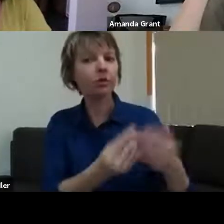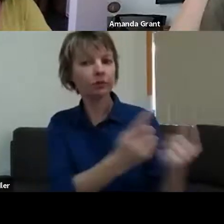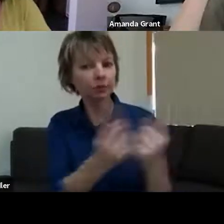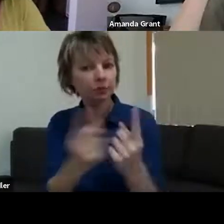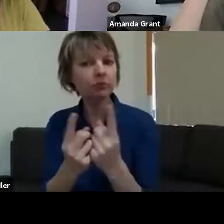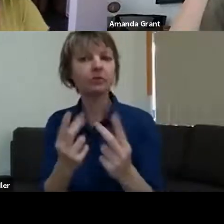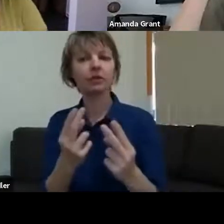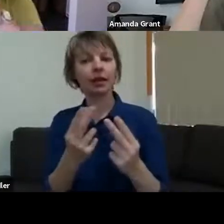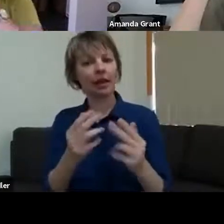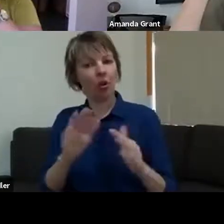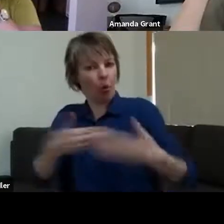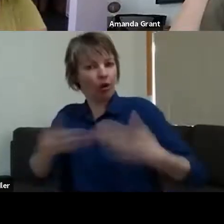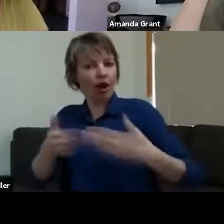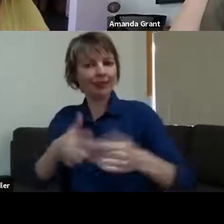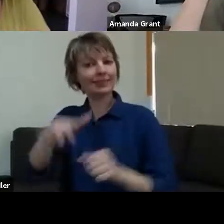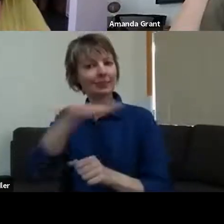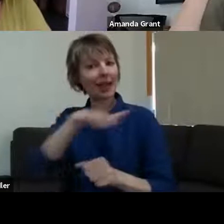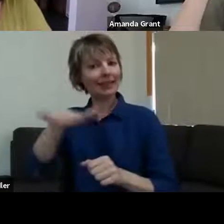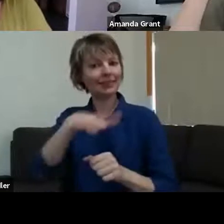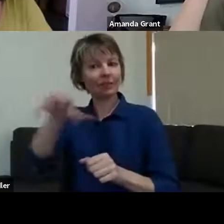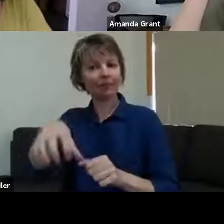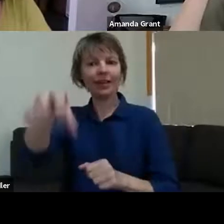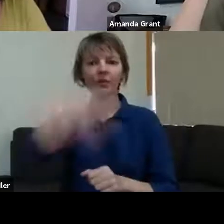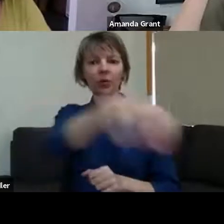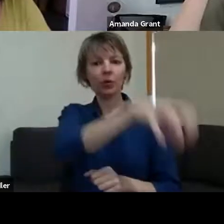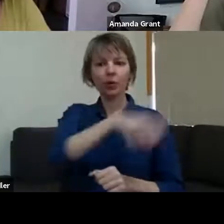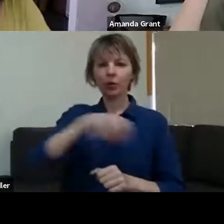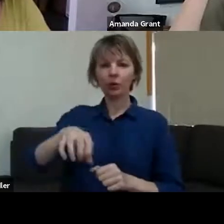and people simply were to turn up, and there was no charge. Material